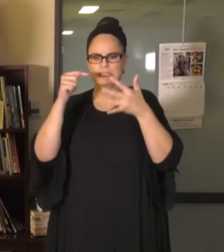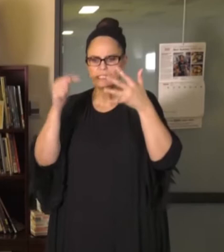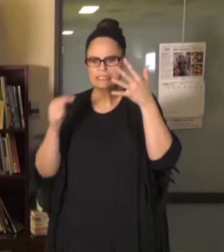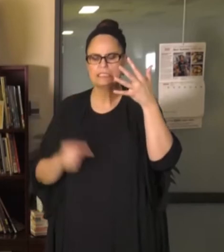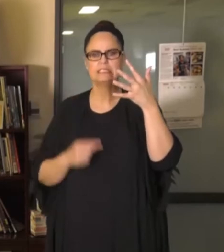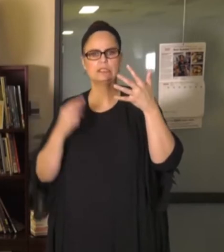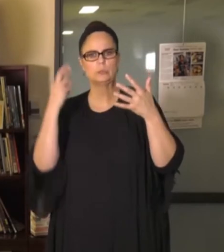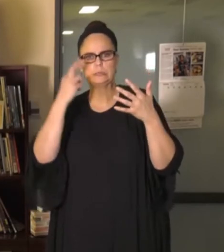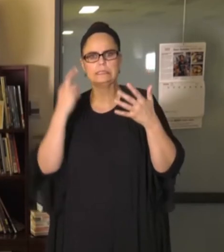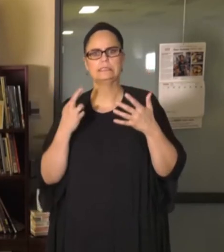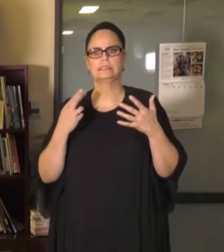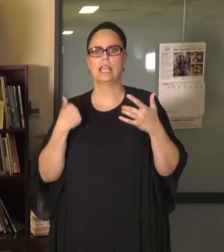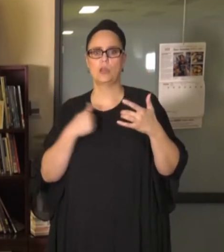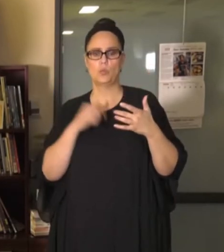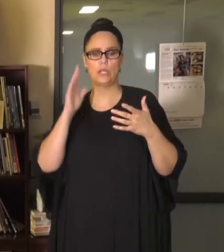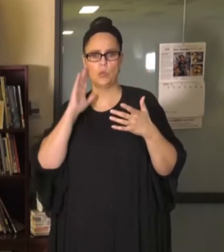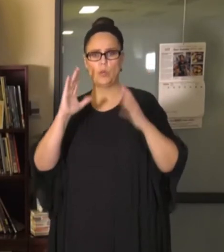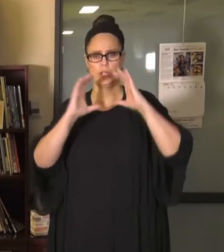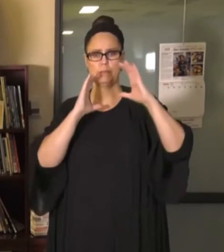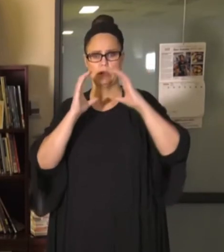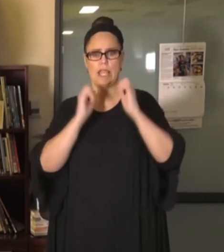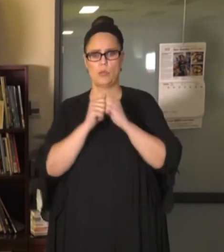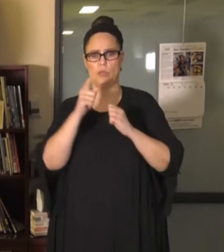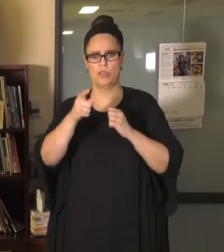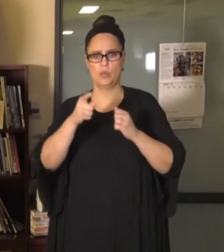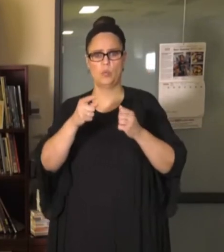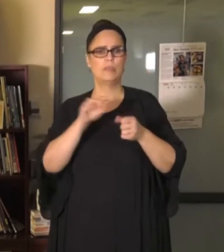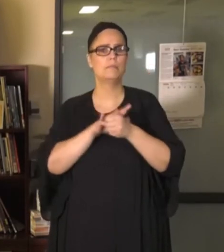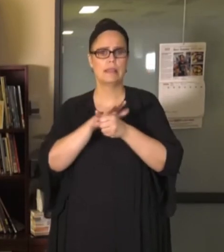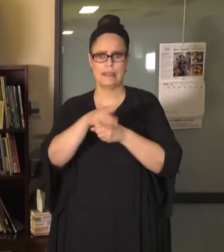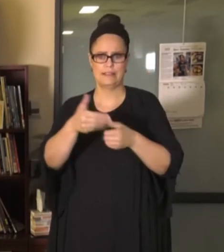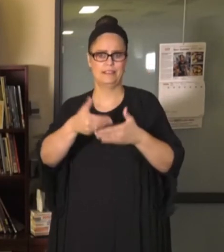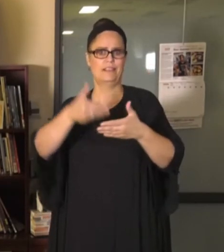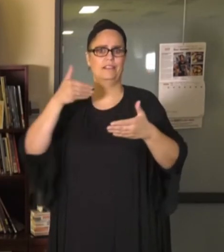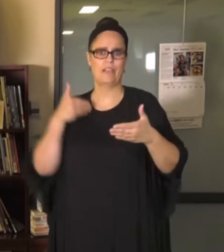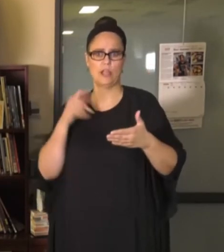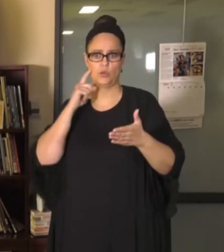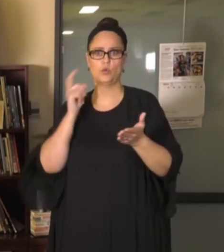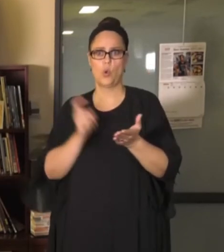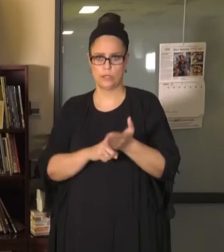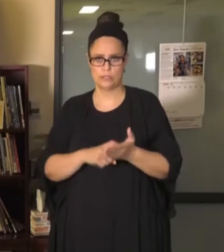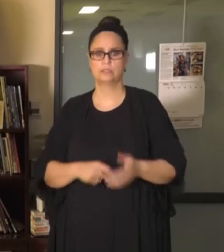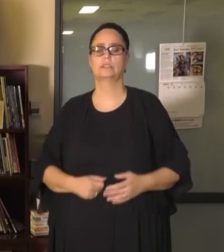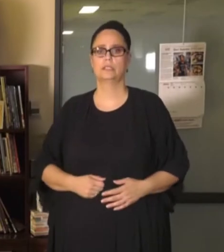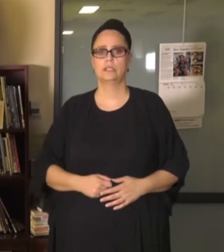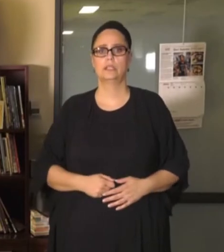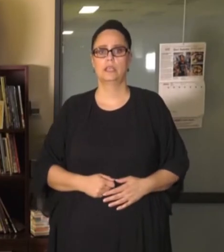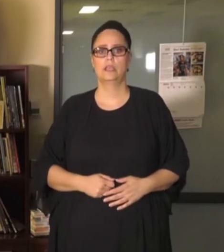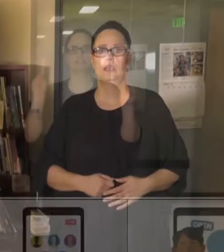with adequate lead up time so that you can also be informed of the decisions that we're going to be making ahead of time.